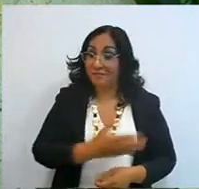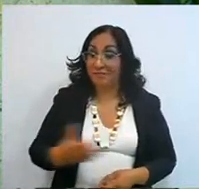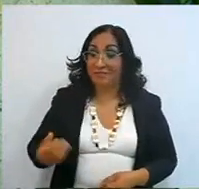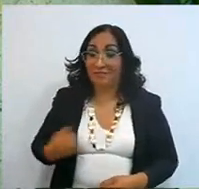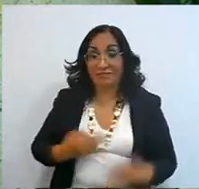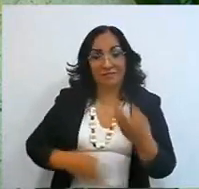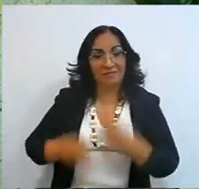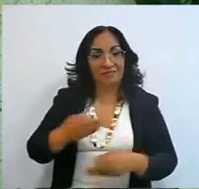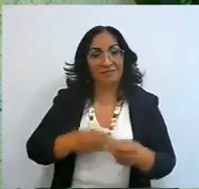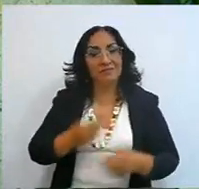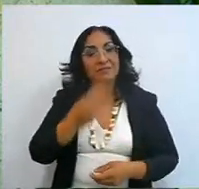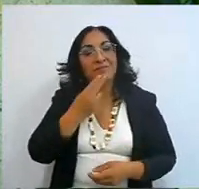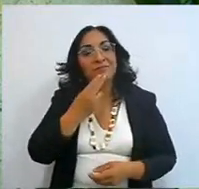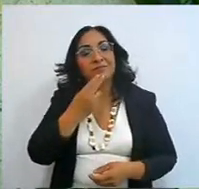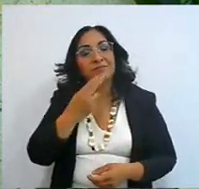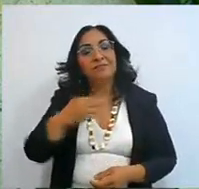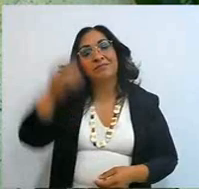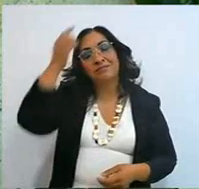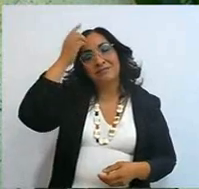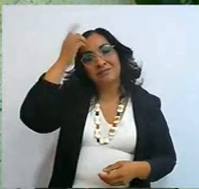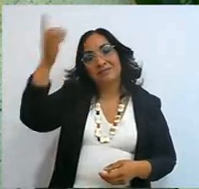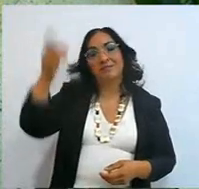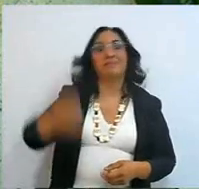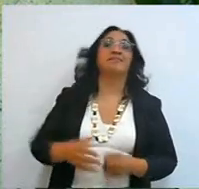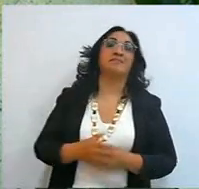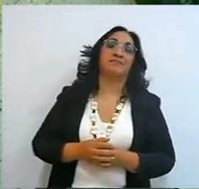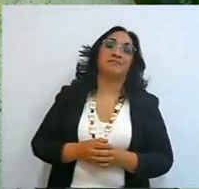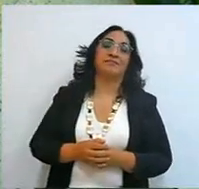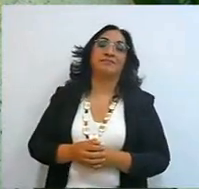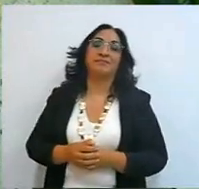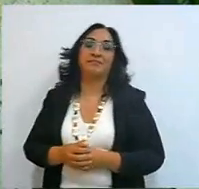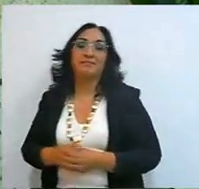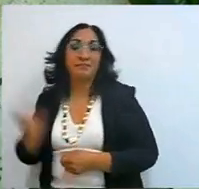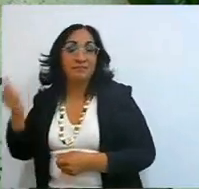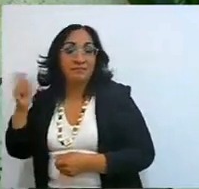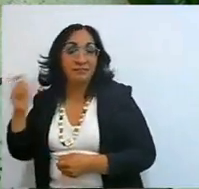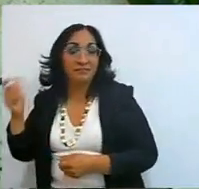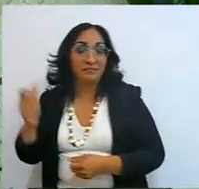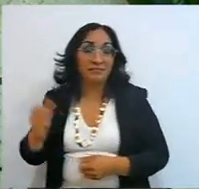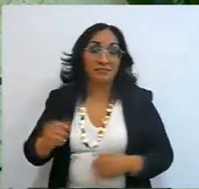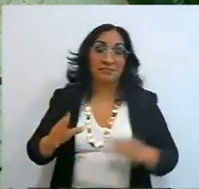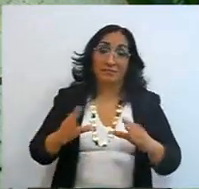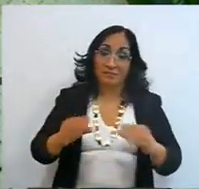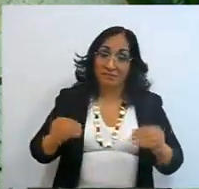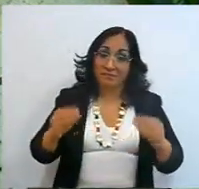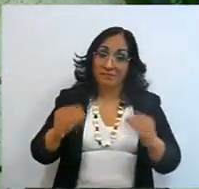I don't have another, she's the only one, but speaking as a family, when we educate our children,